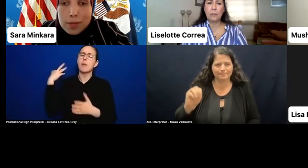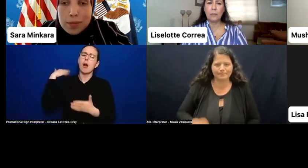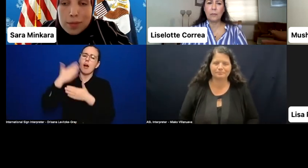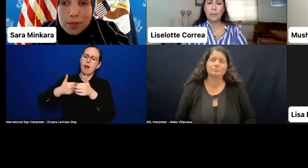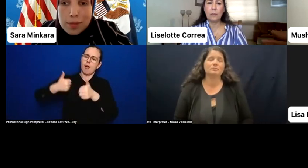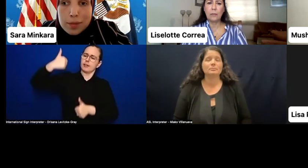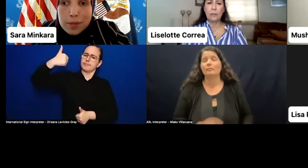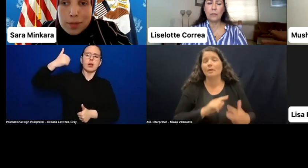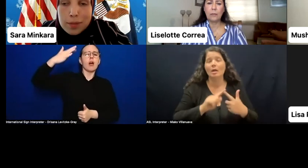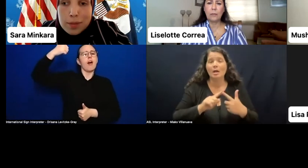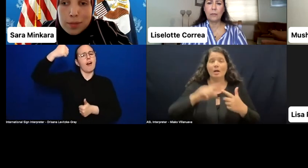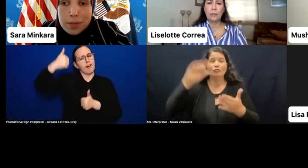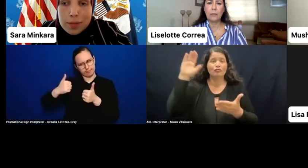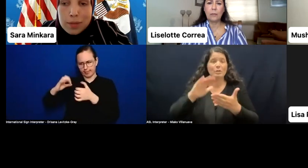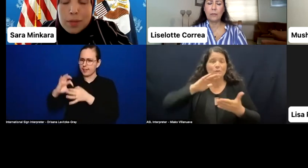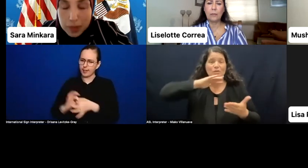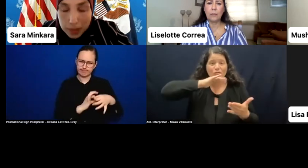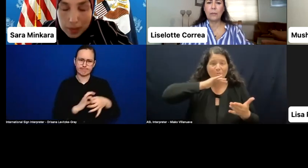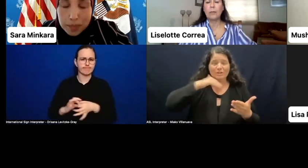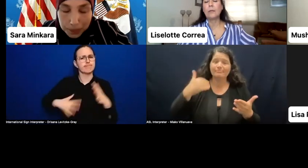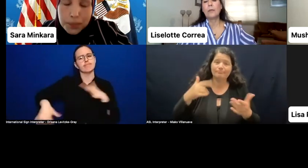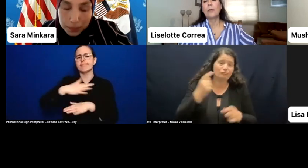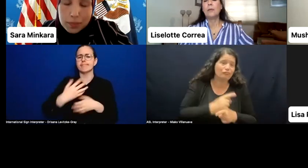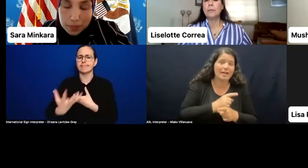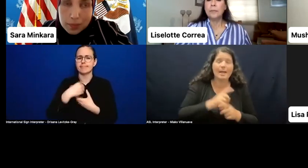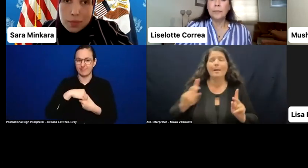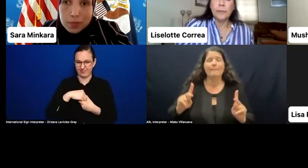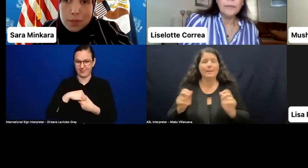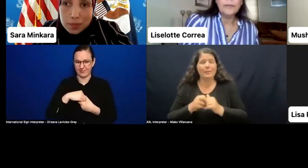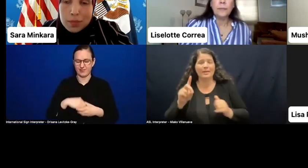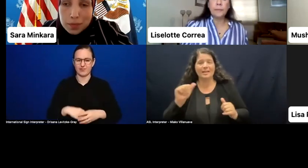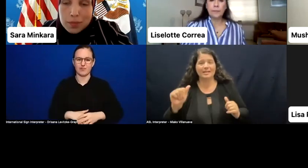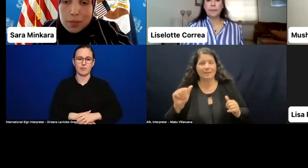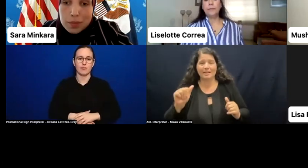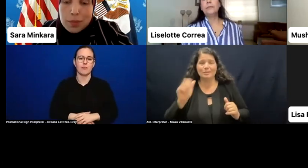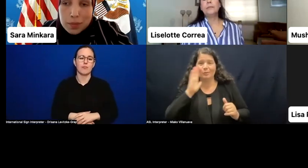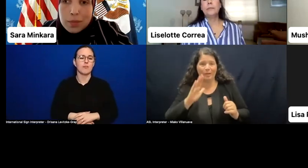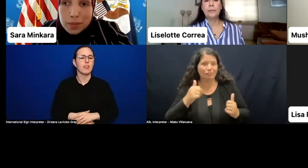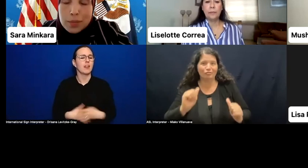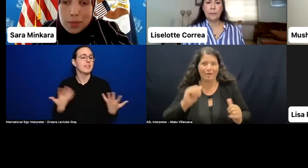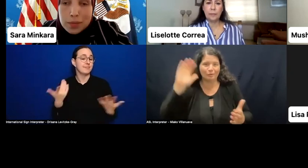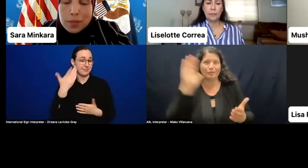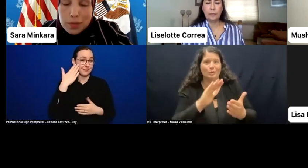persons with disabilities have the same interest in fighting corruption as any other advocacy